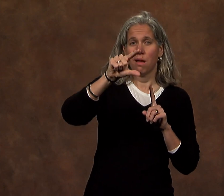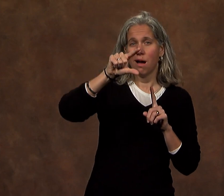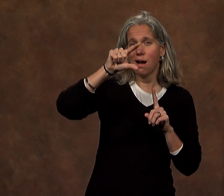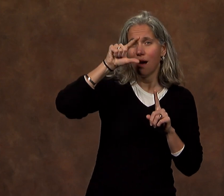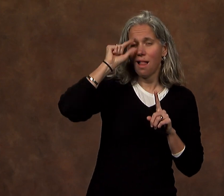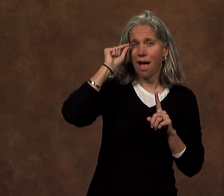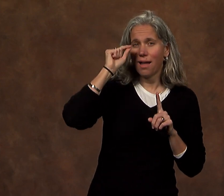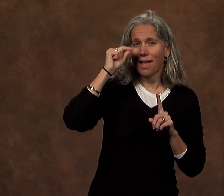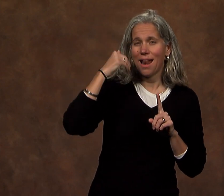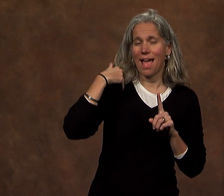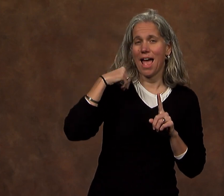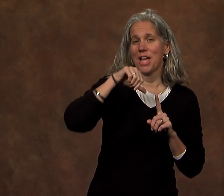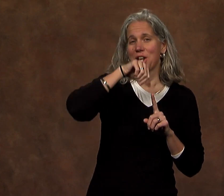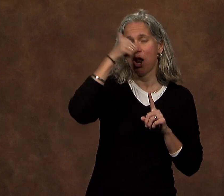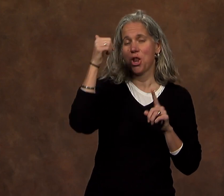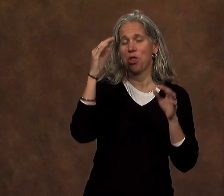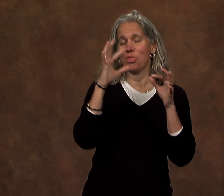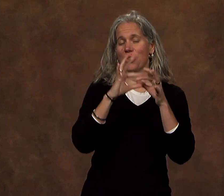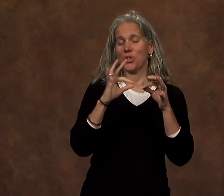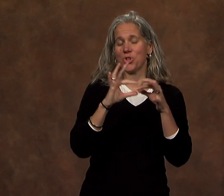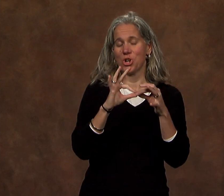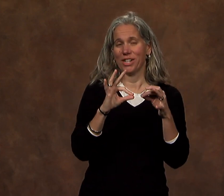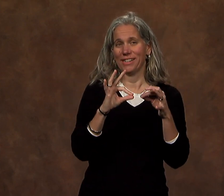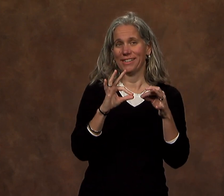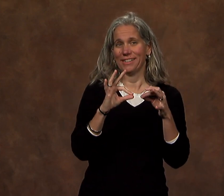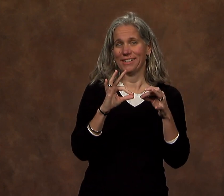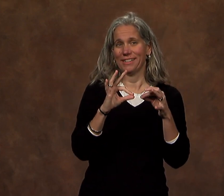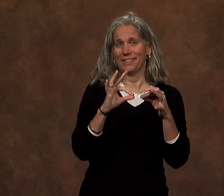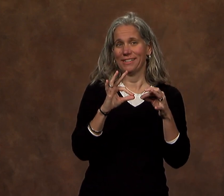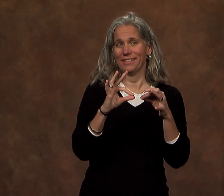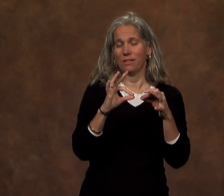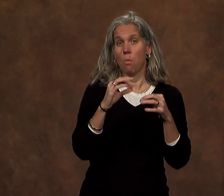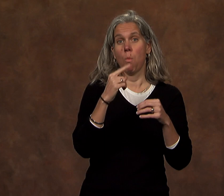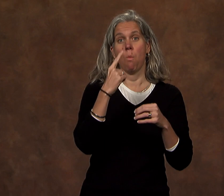of another story - about Gallaudet.